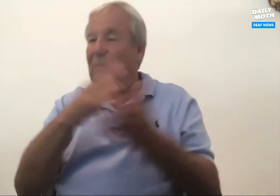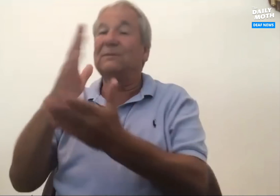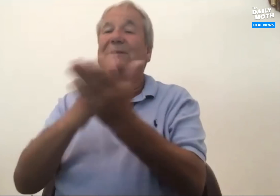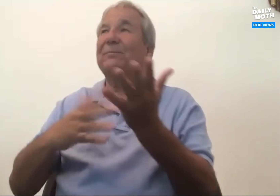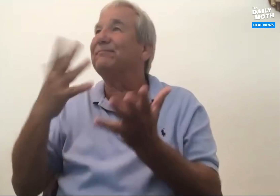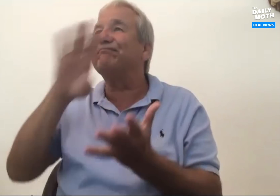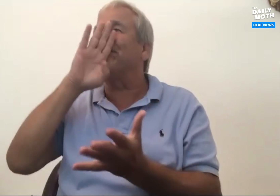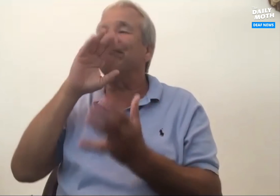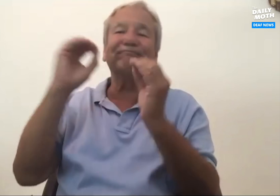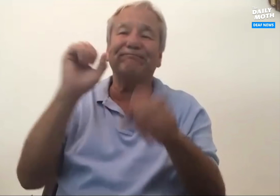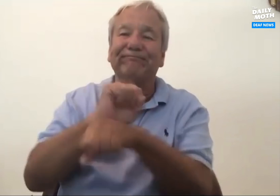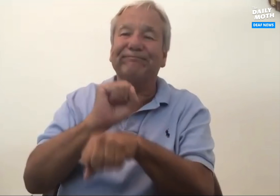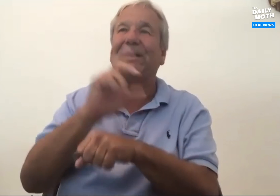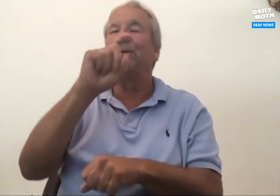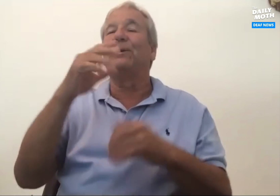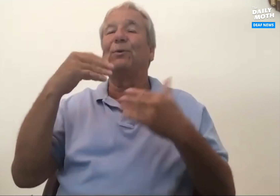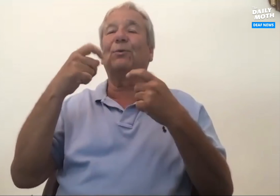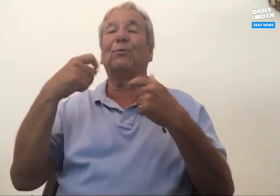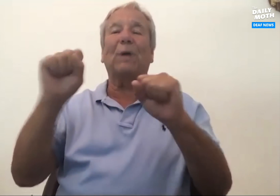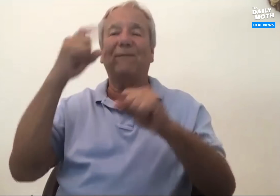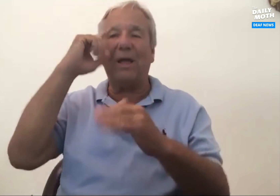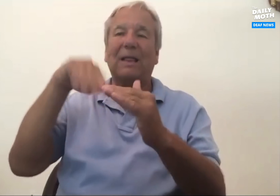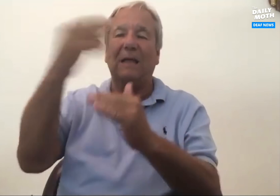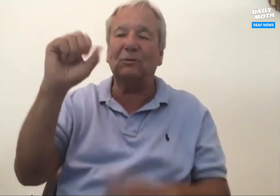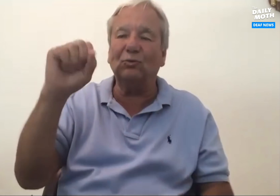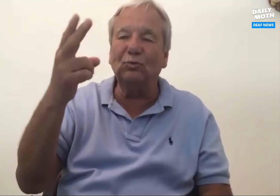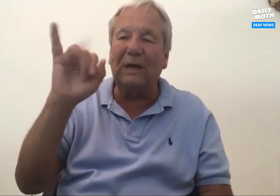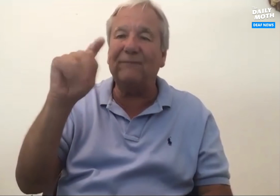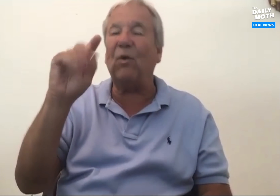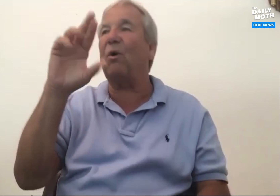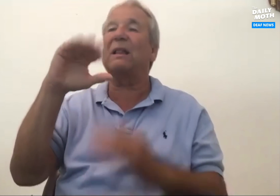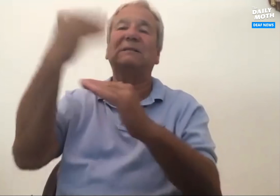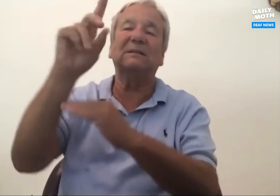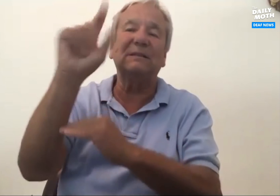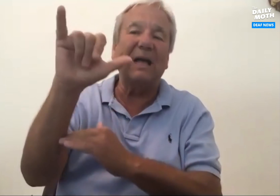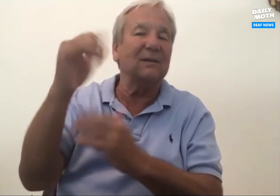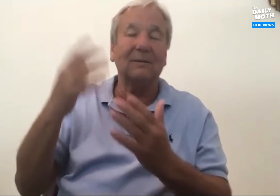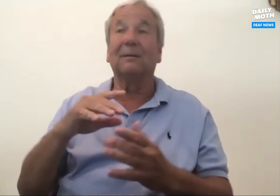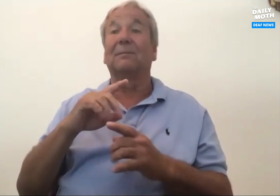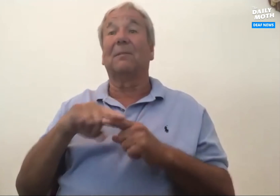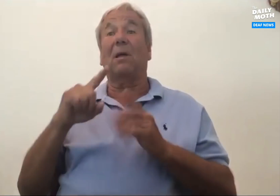the shift, but there were some frustrations. Some of them wouldn't get work and have to wait until the next shift or the next day.